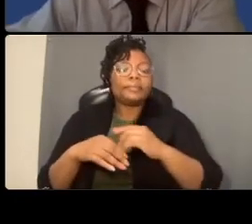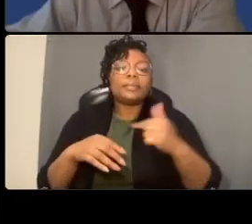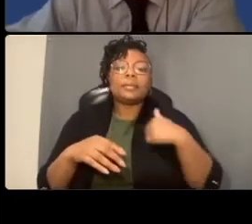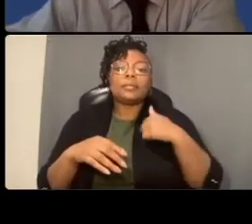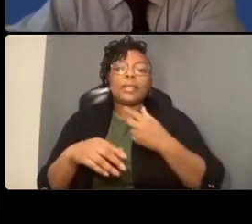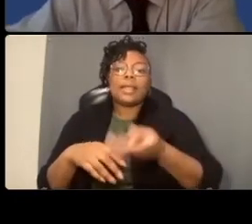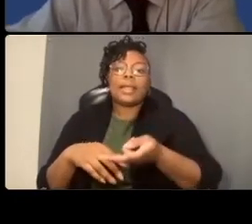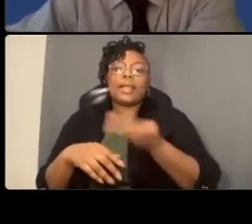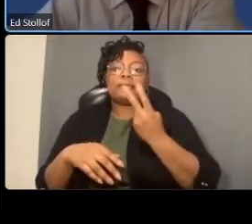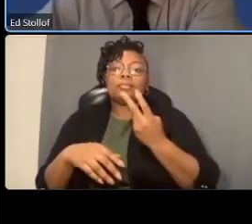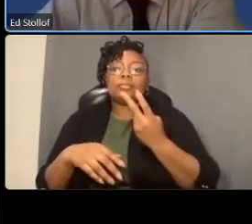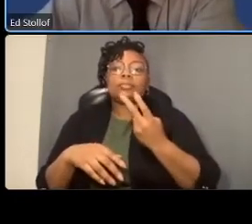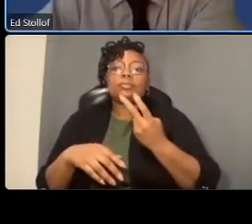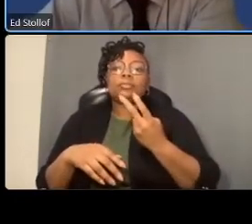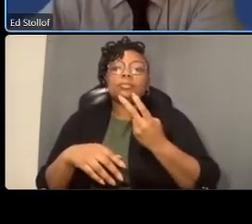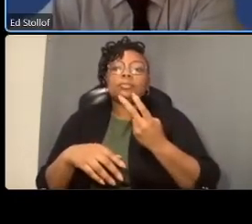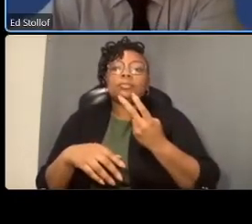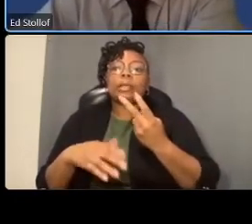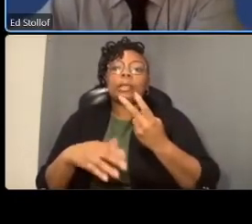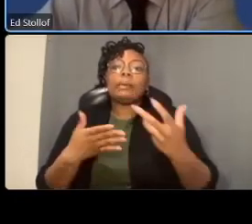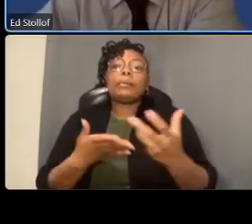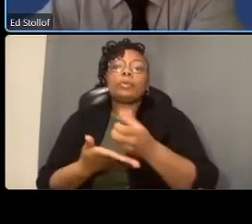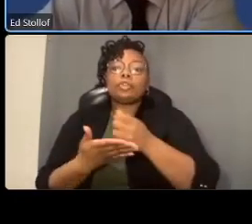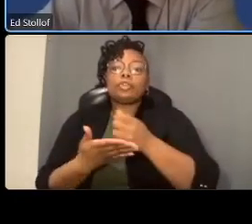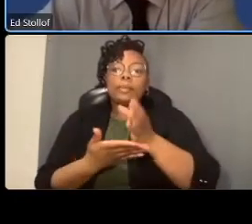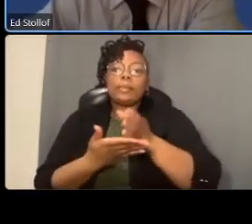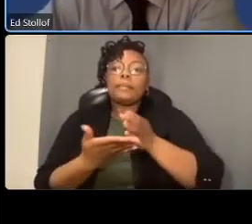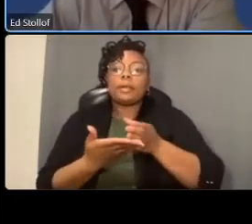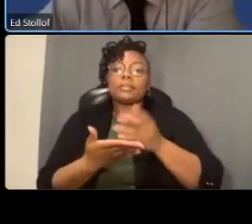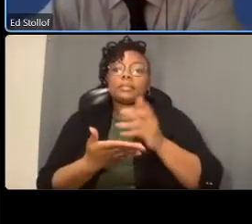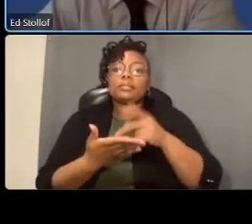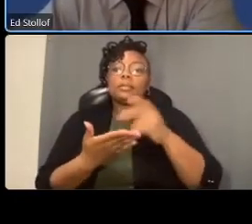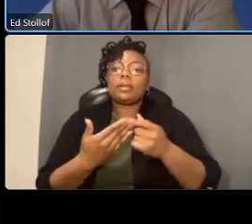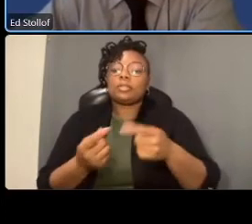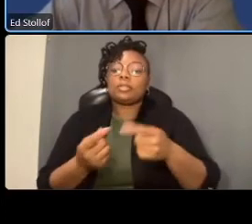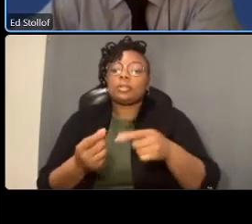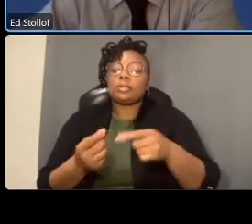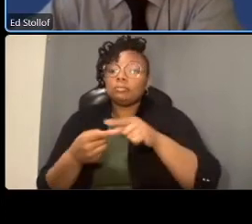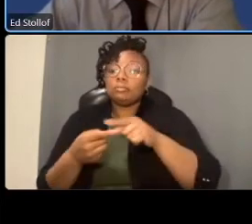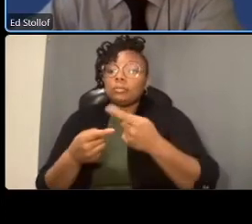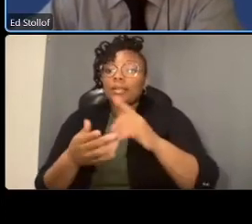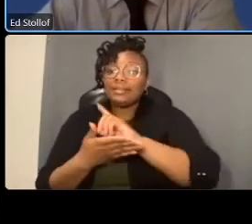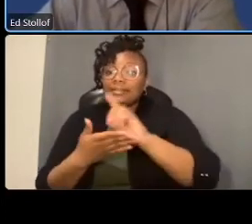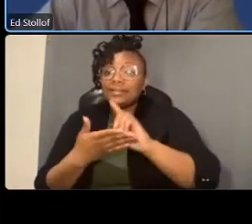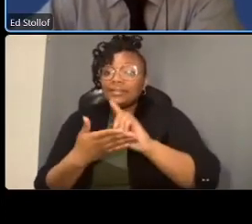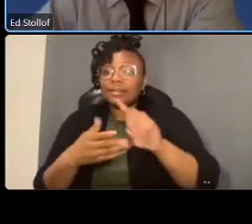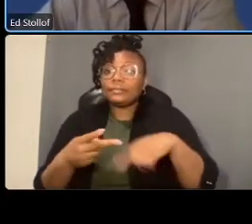and the other is the construction procurement and um i would say compute